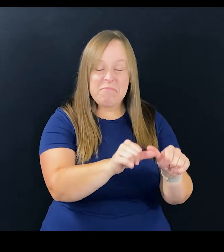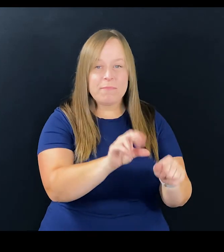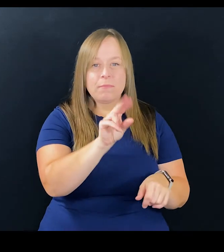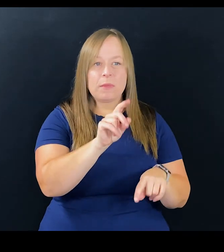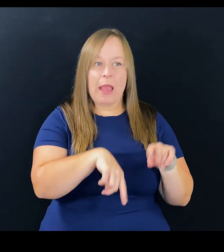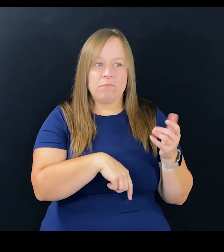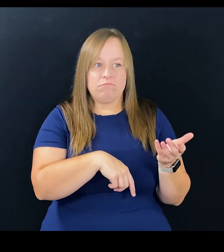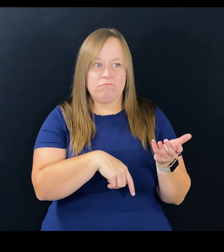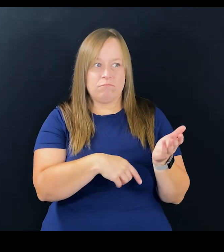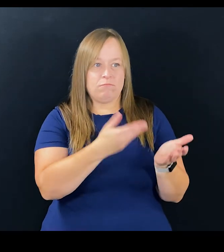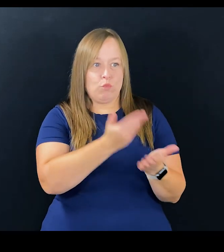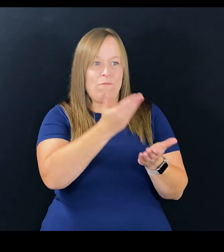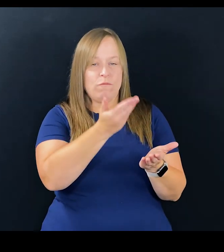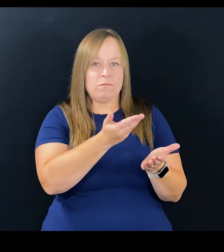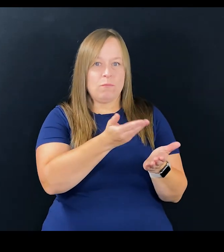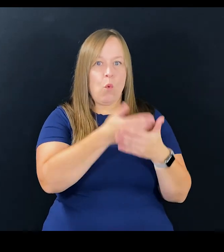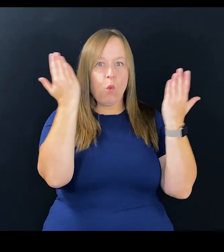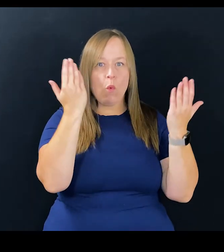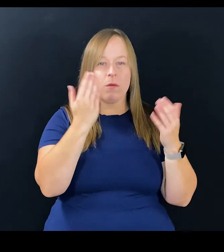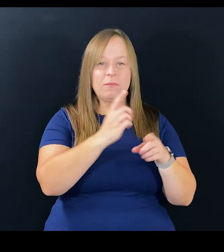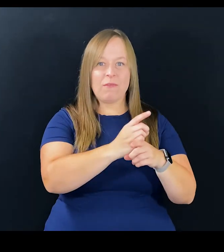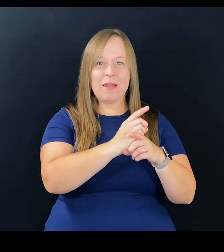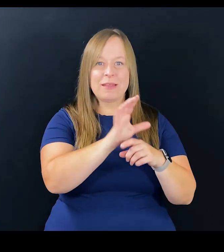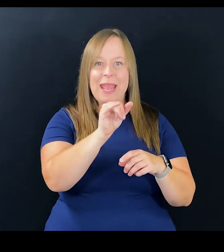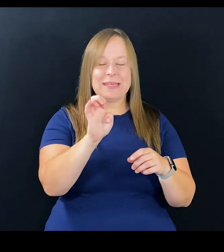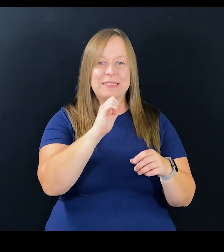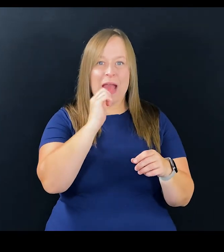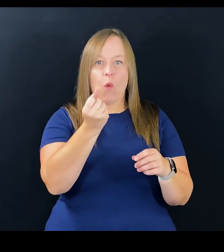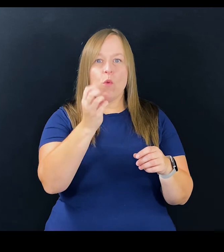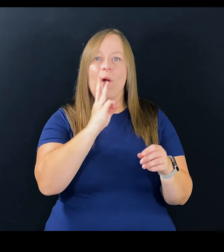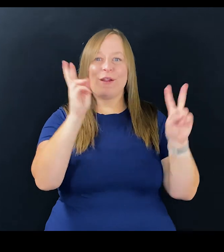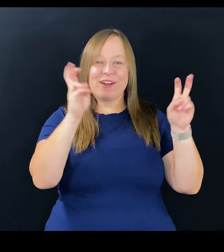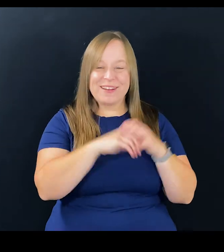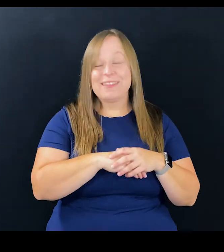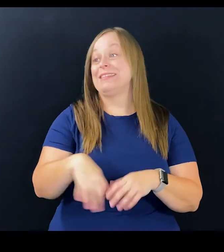doesn't hold water any more. The defense's case does not hold water.